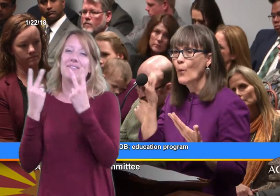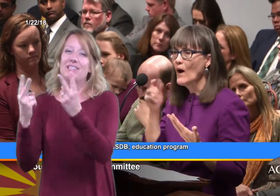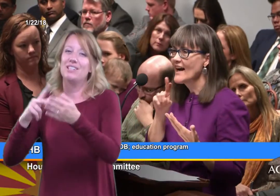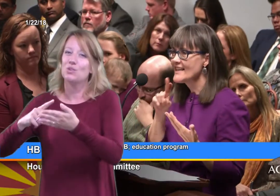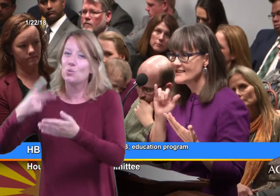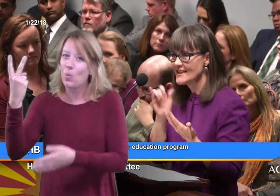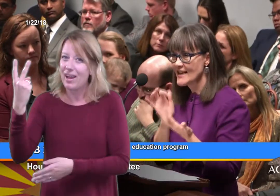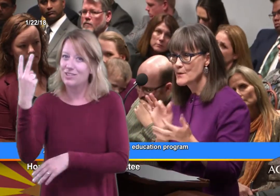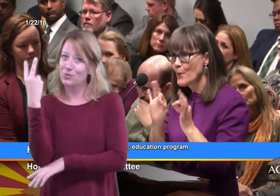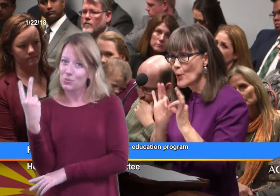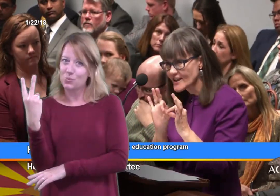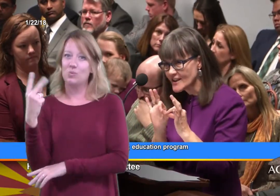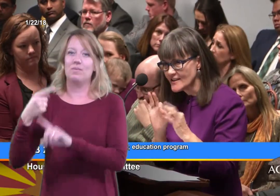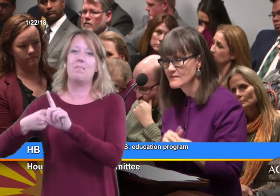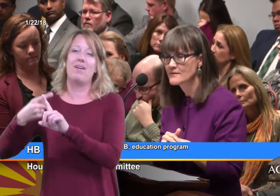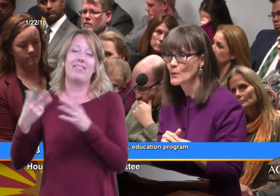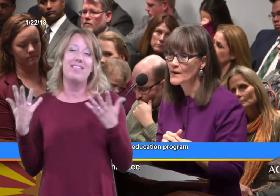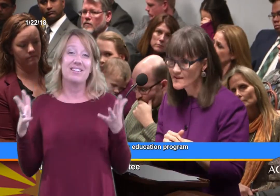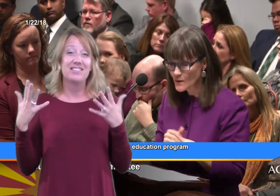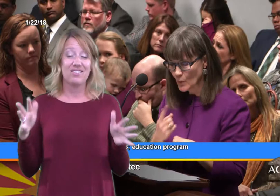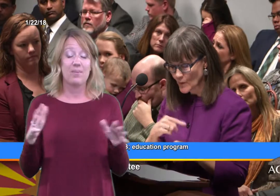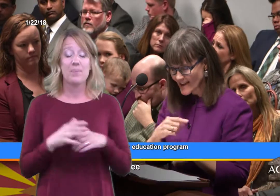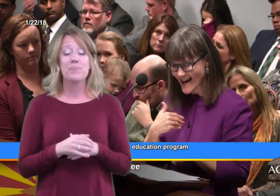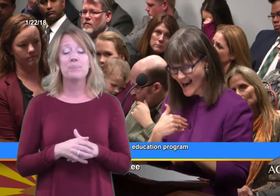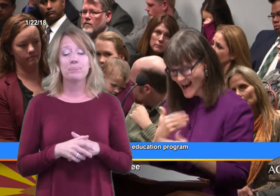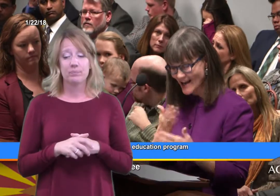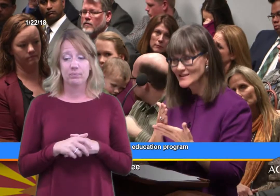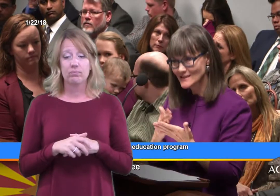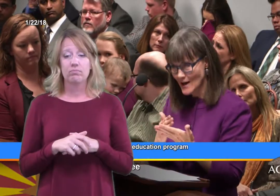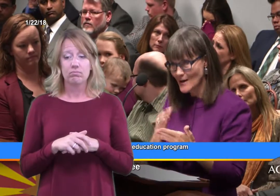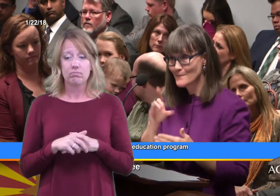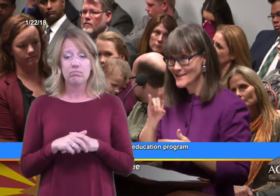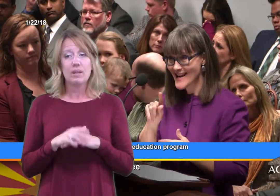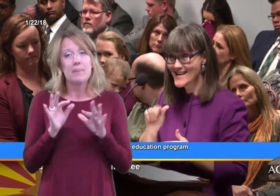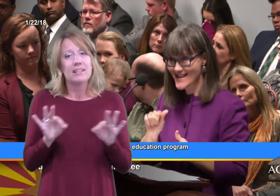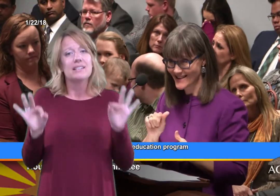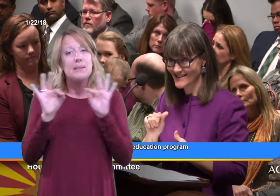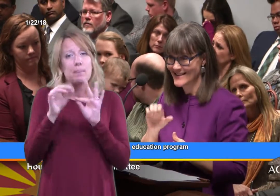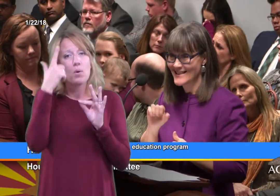Why is that important? Well, we have some data